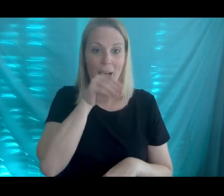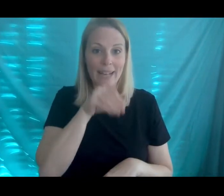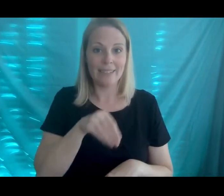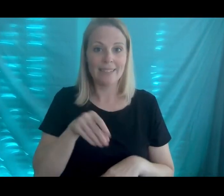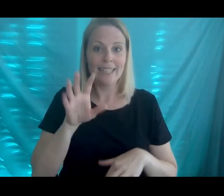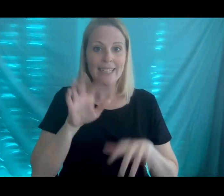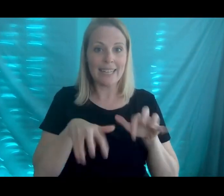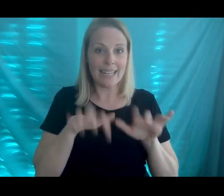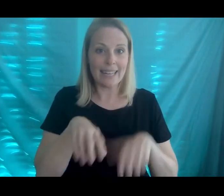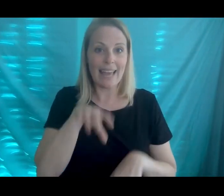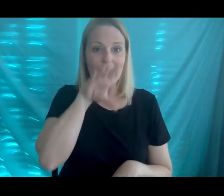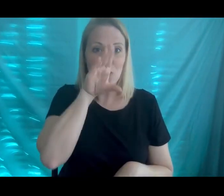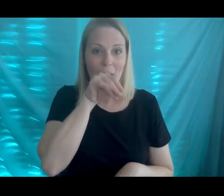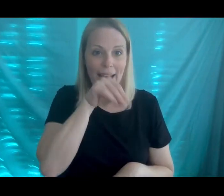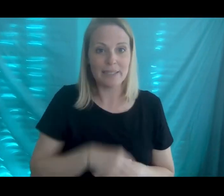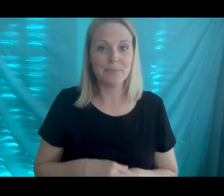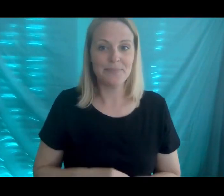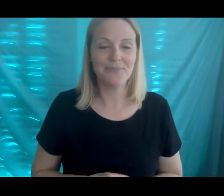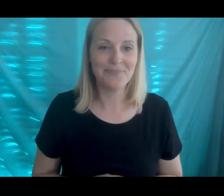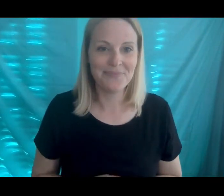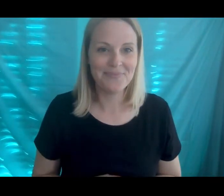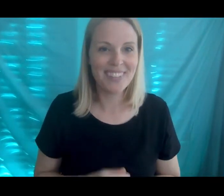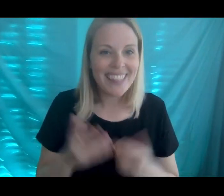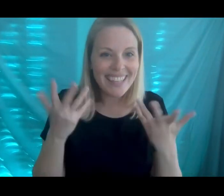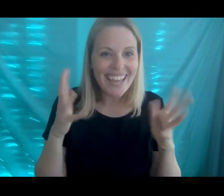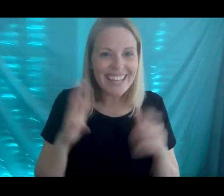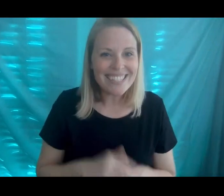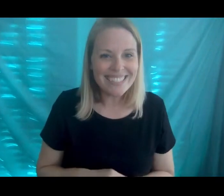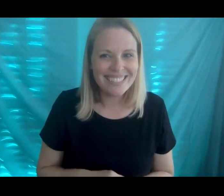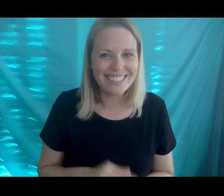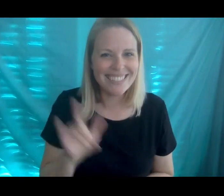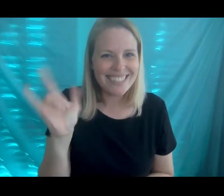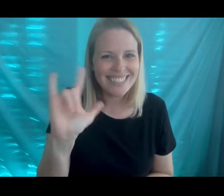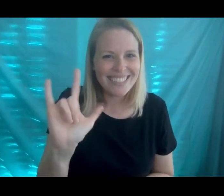clickety clack quack the end